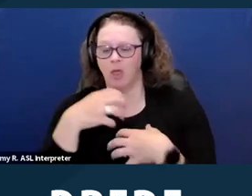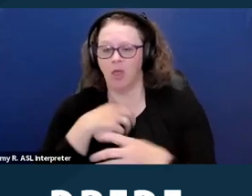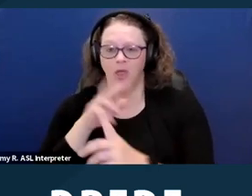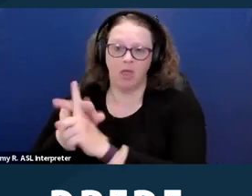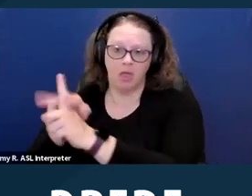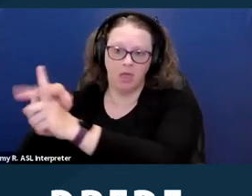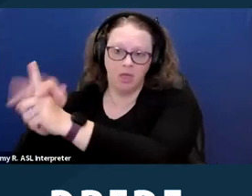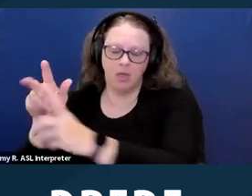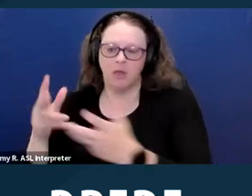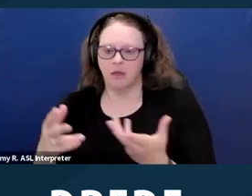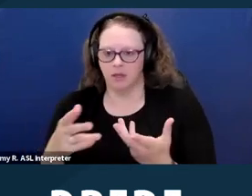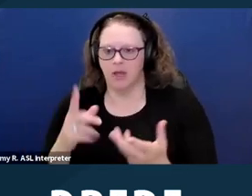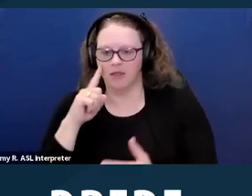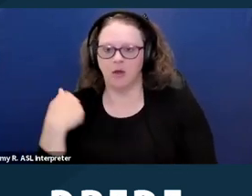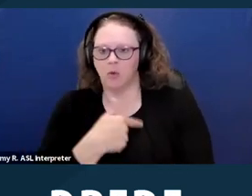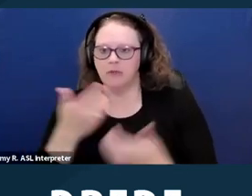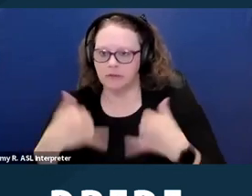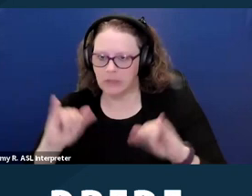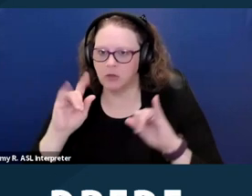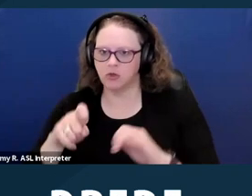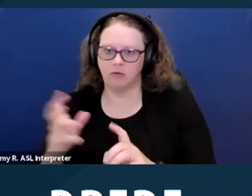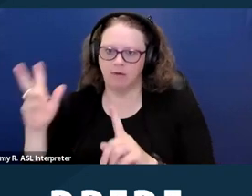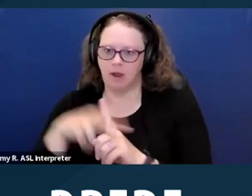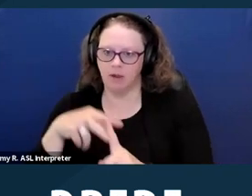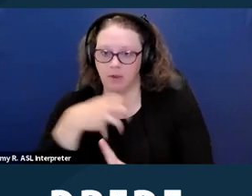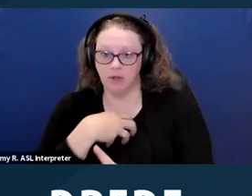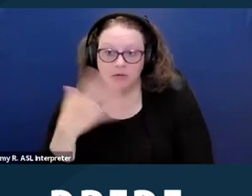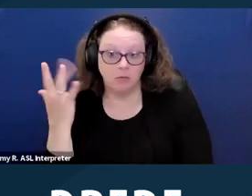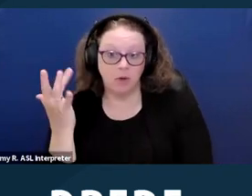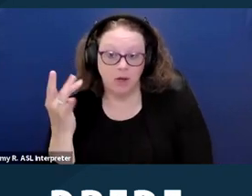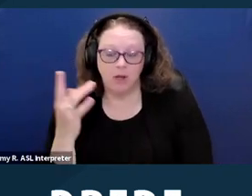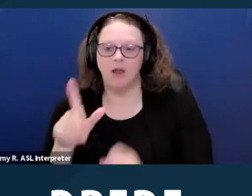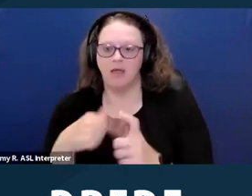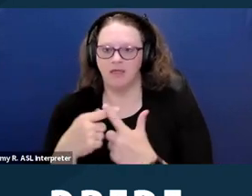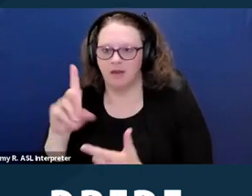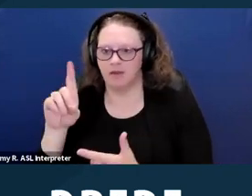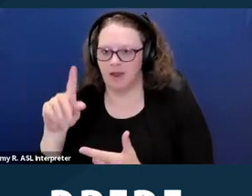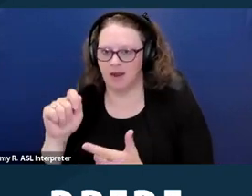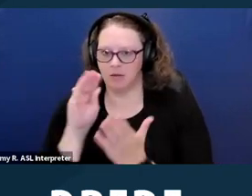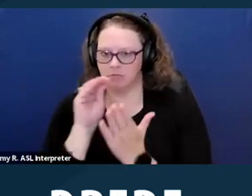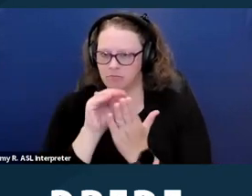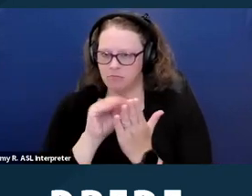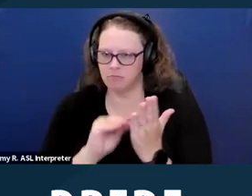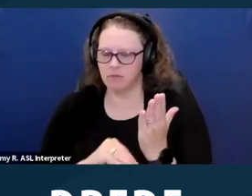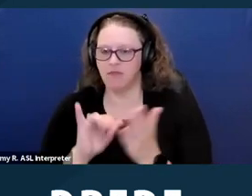I think we should still file complaints because if nothing else, the data is used and is reported to HUD